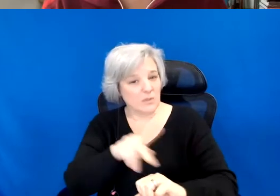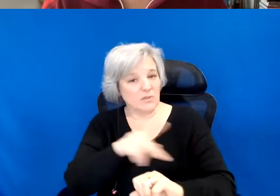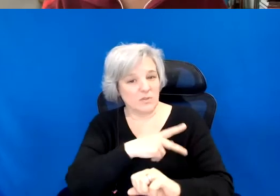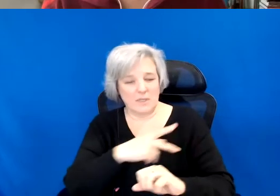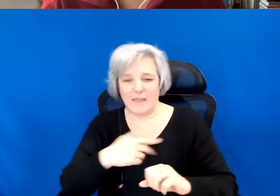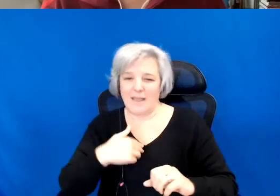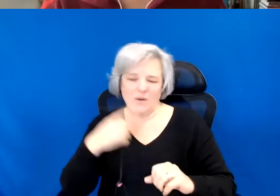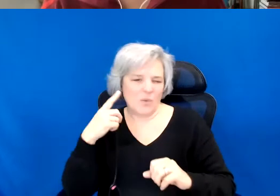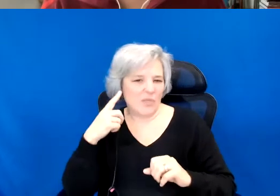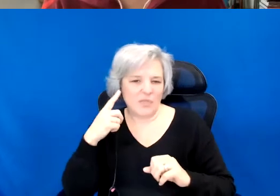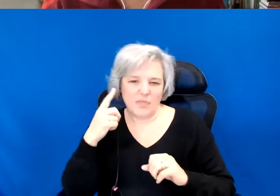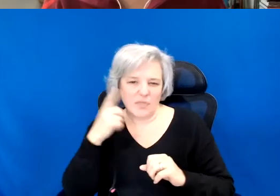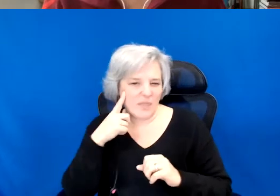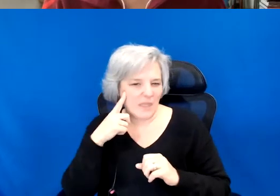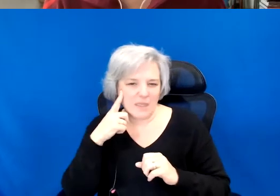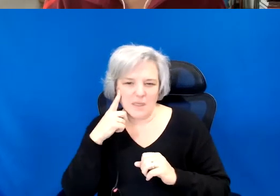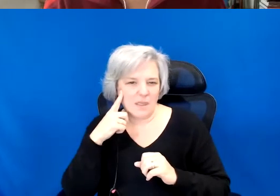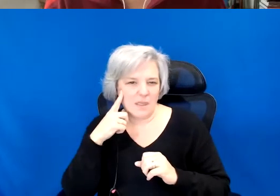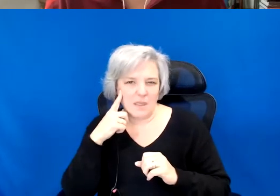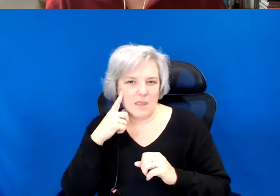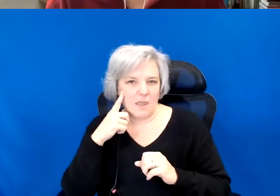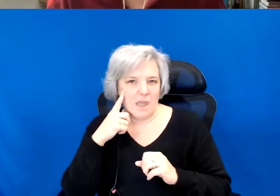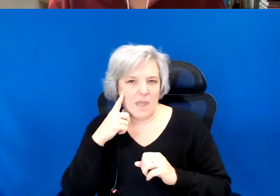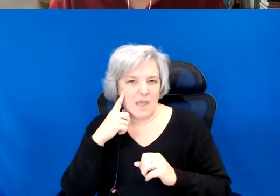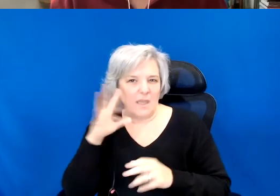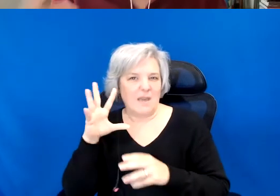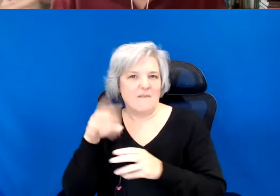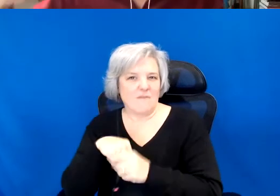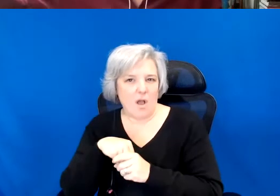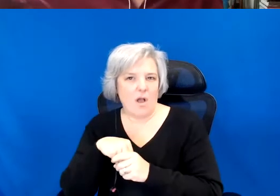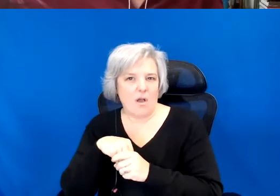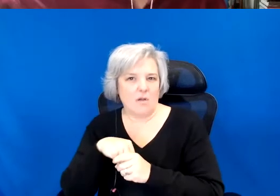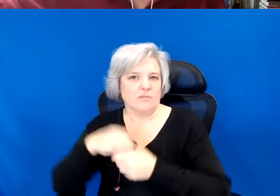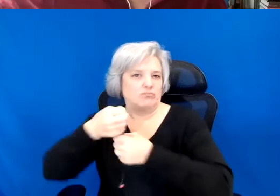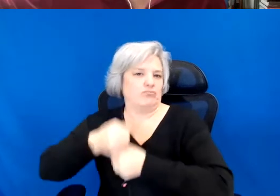of it as a kind of activism. Like my gal Hernandez went to the front add